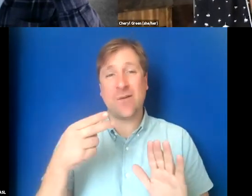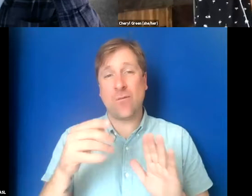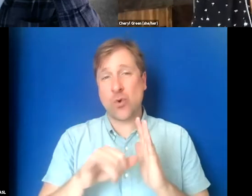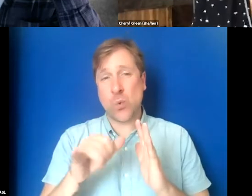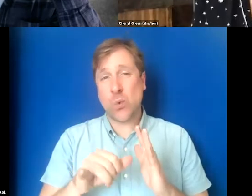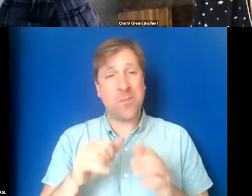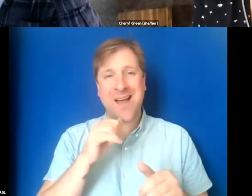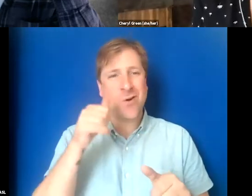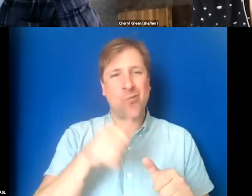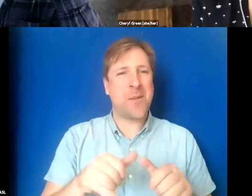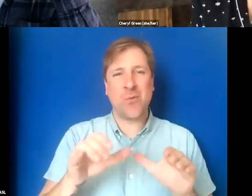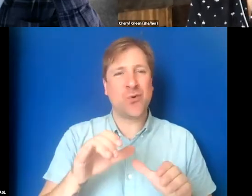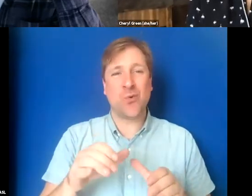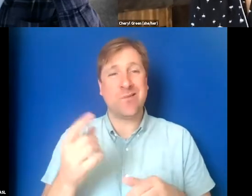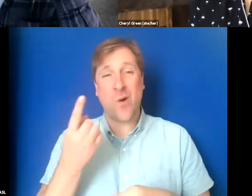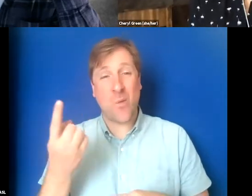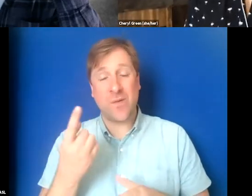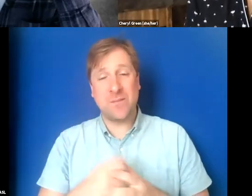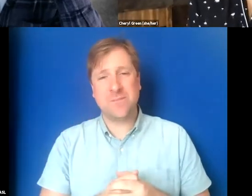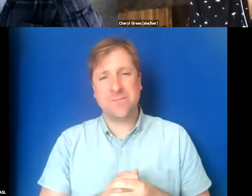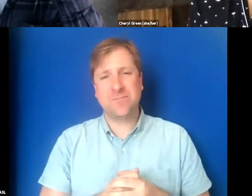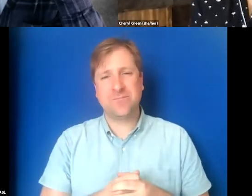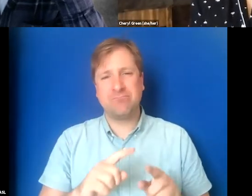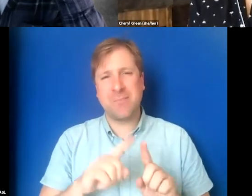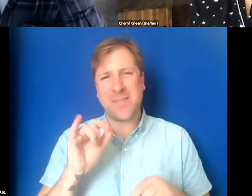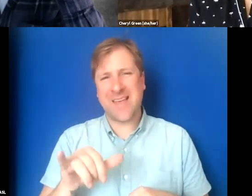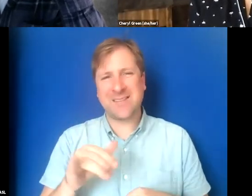I don't remember to do it every time, but that's kind of been my attitude.